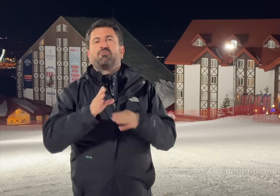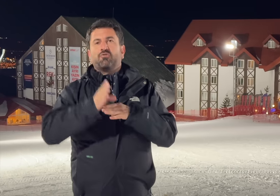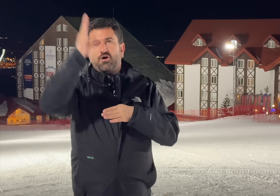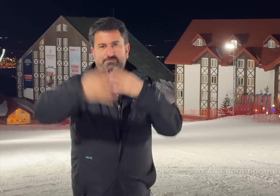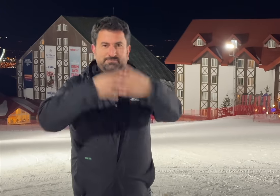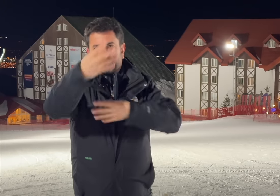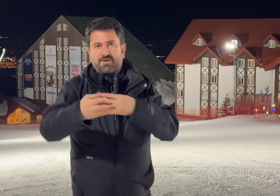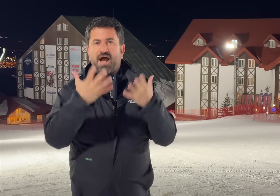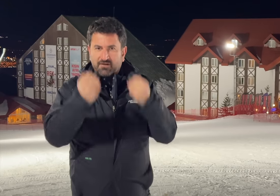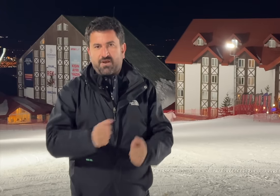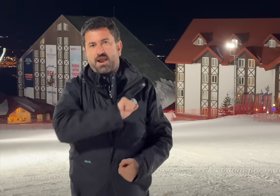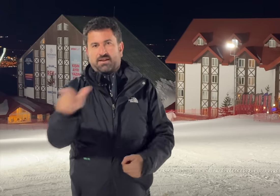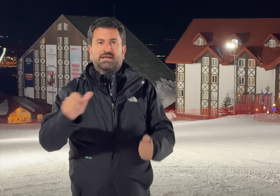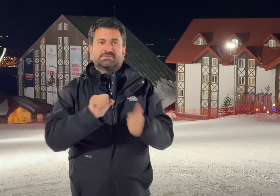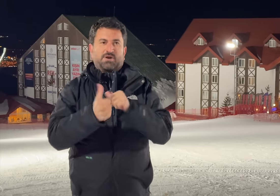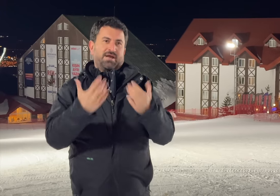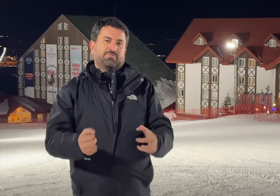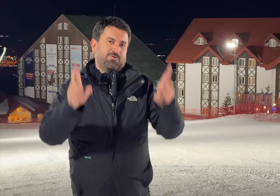having more sports added in future Deaflympics.